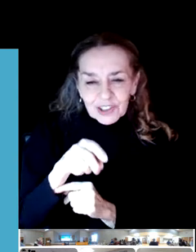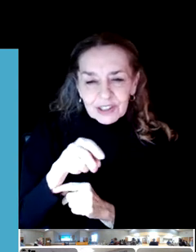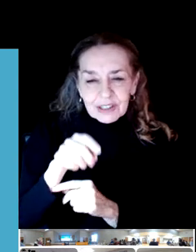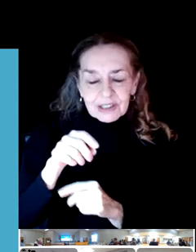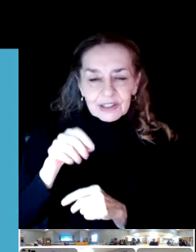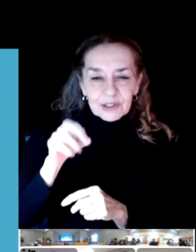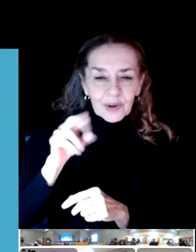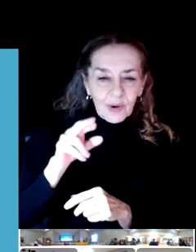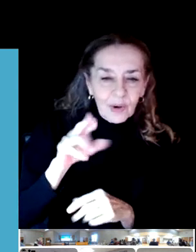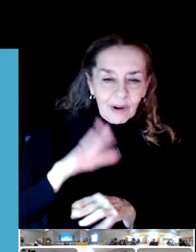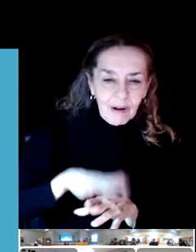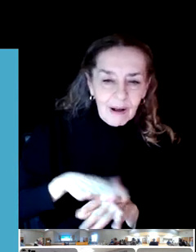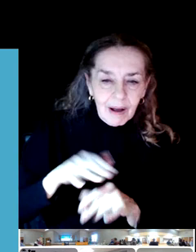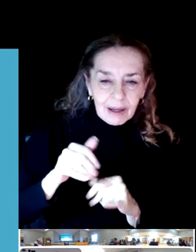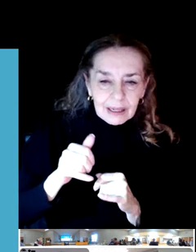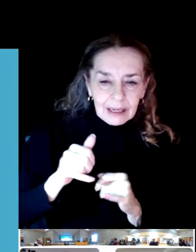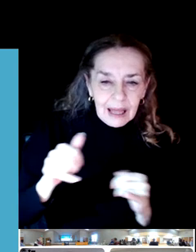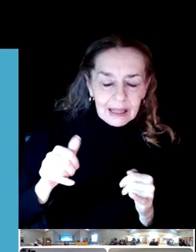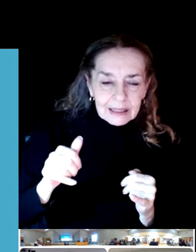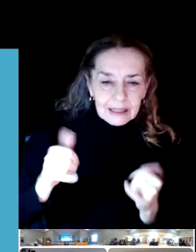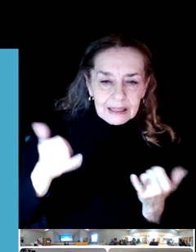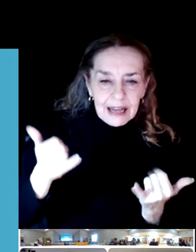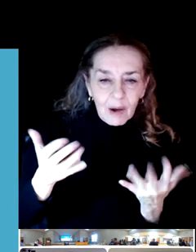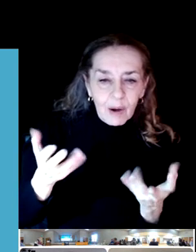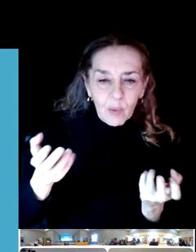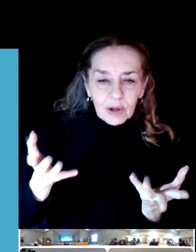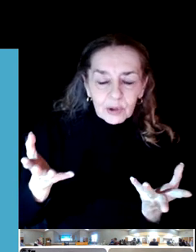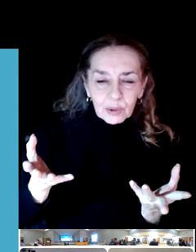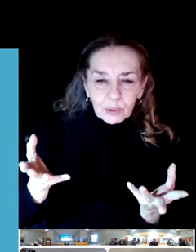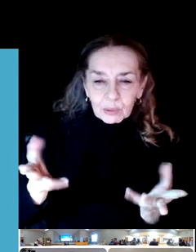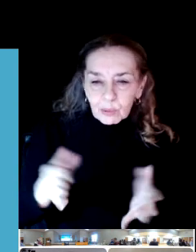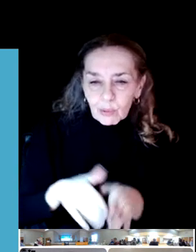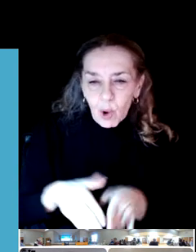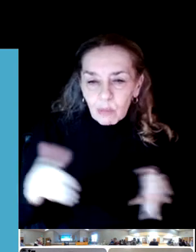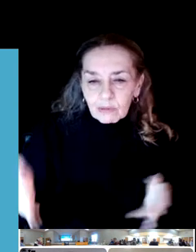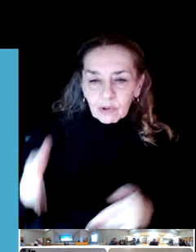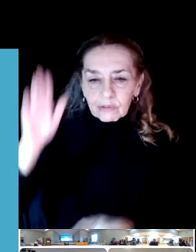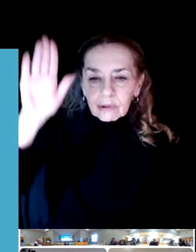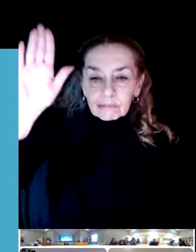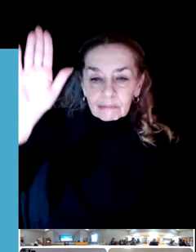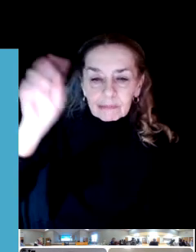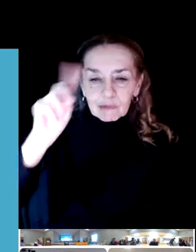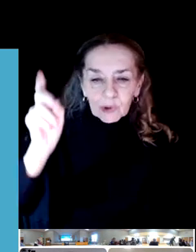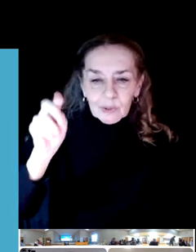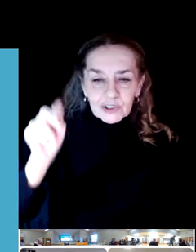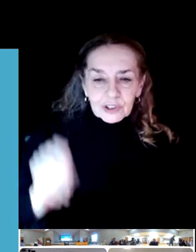like to open the floor if anyone has a hand to raise. Go ahead. Thank you, everyone.